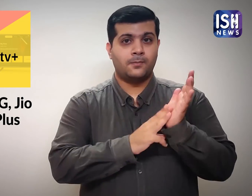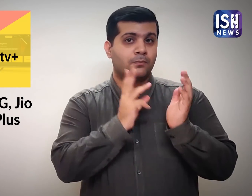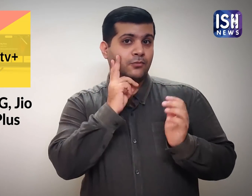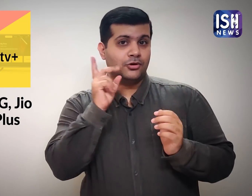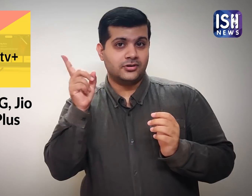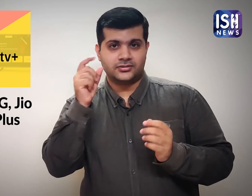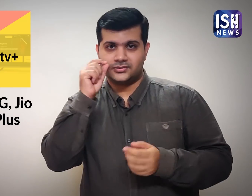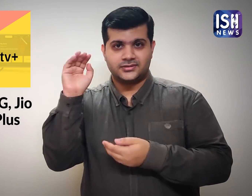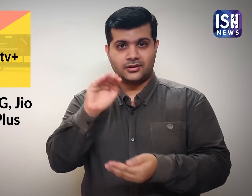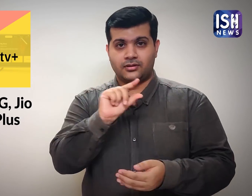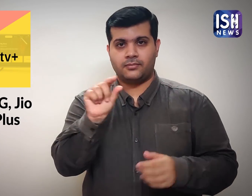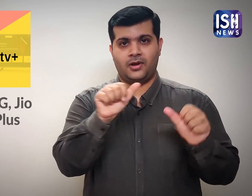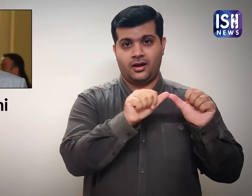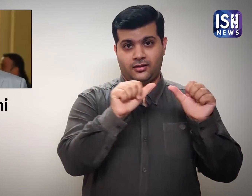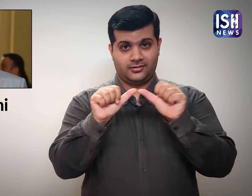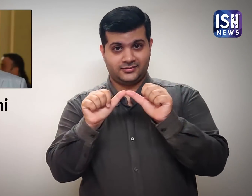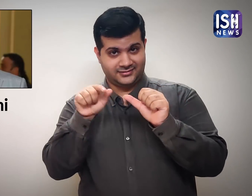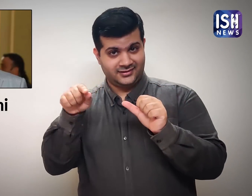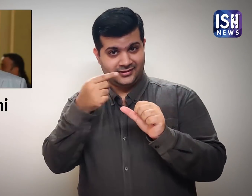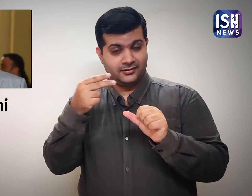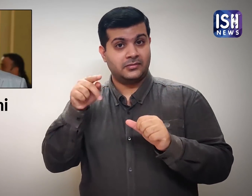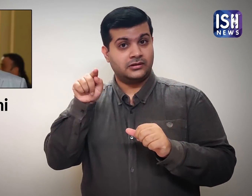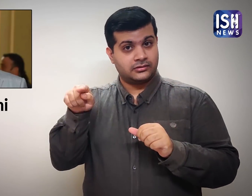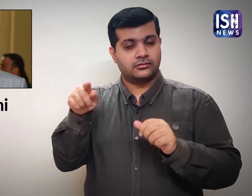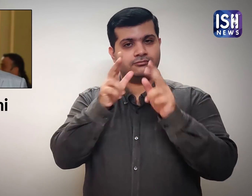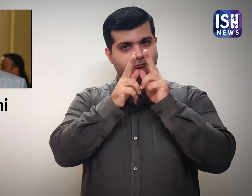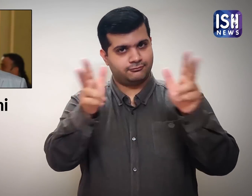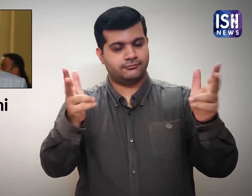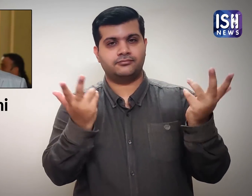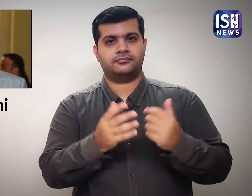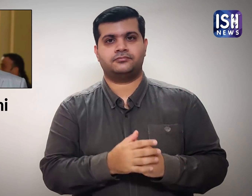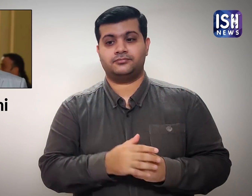Mukesh Ambani's son Akash Ambani said that,